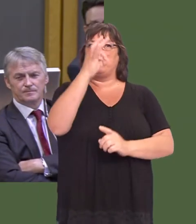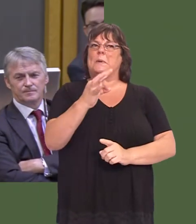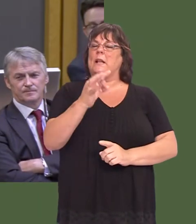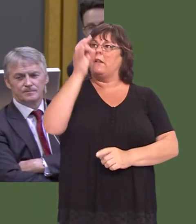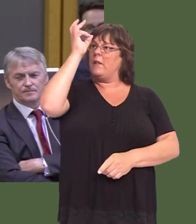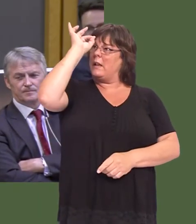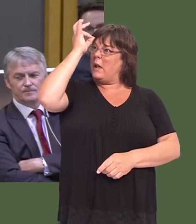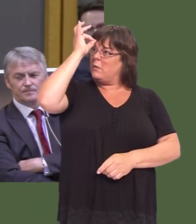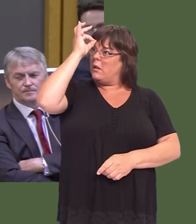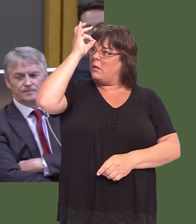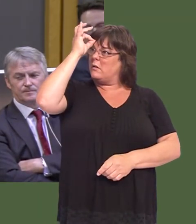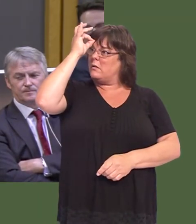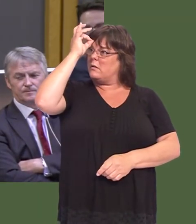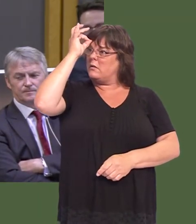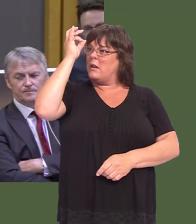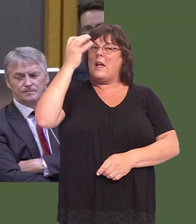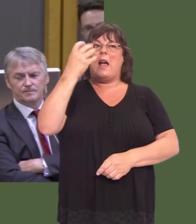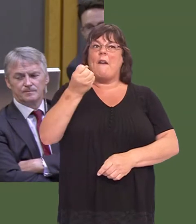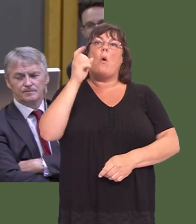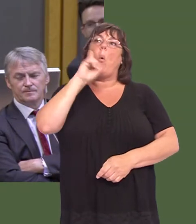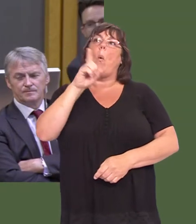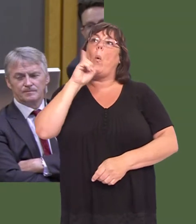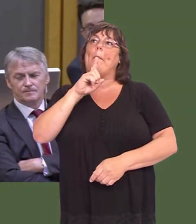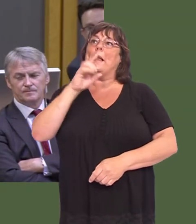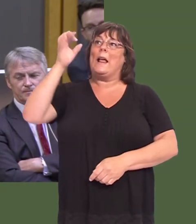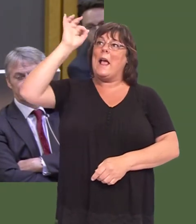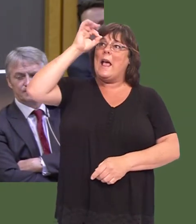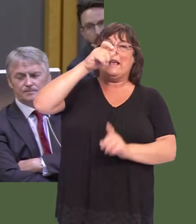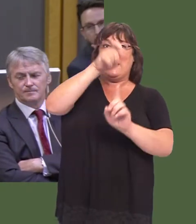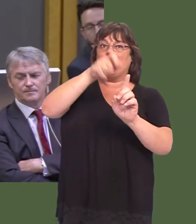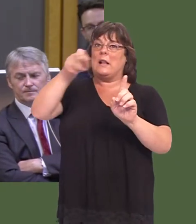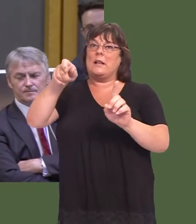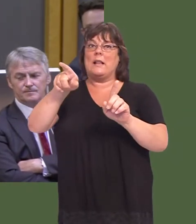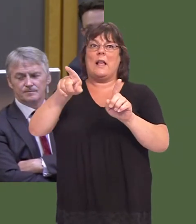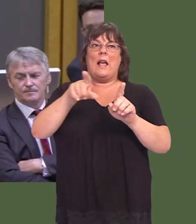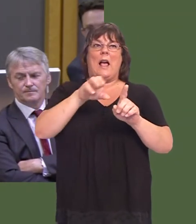across Wales in terms of women councillors, with individual local authorities ranging